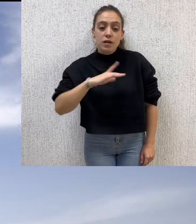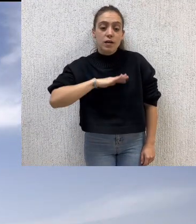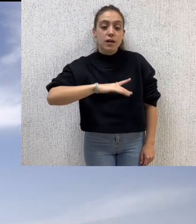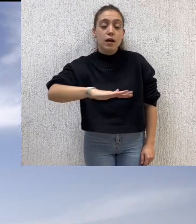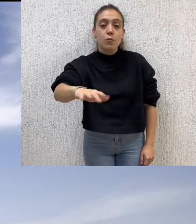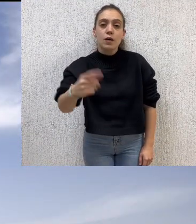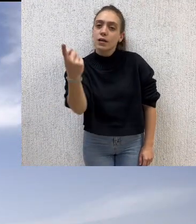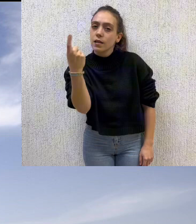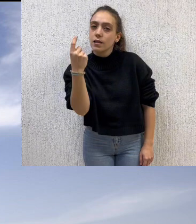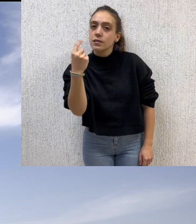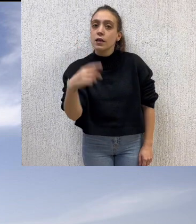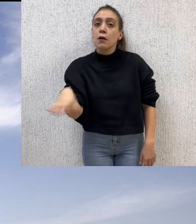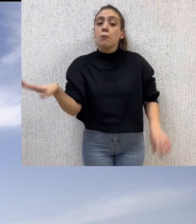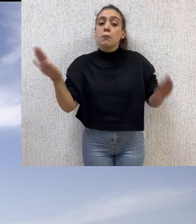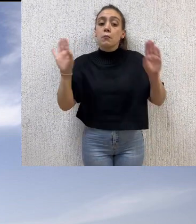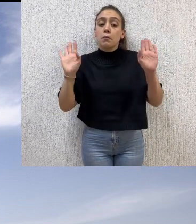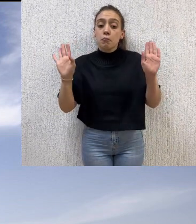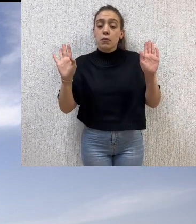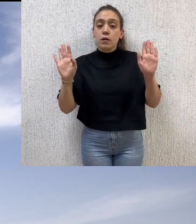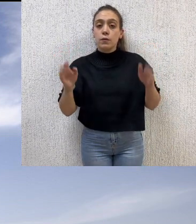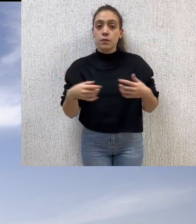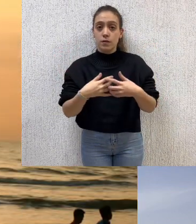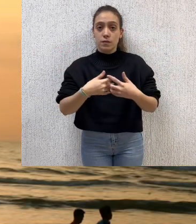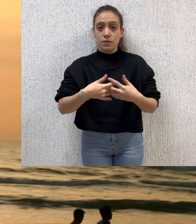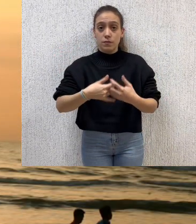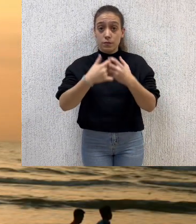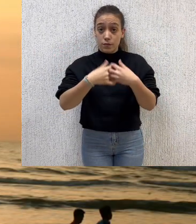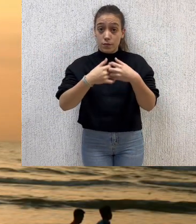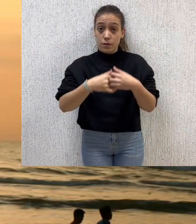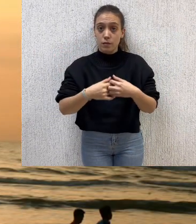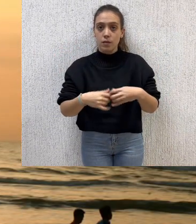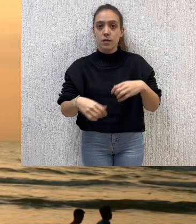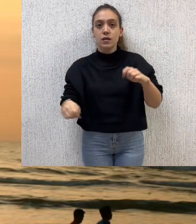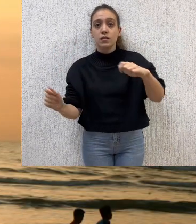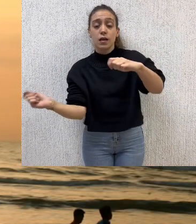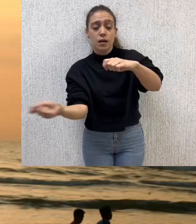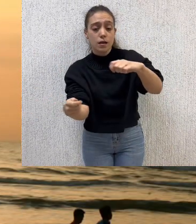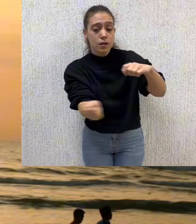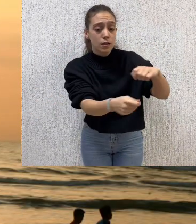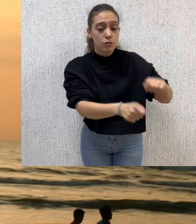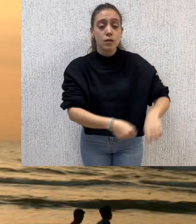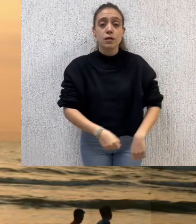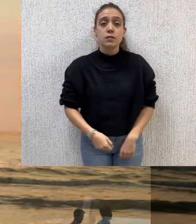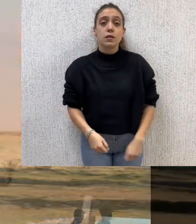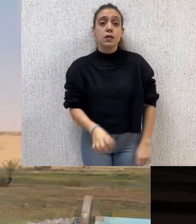To preserve both terrestrial and aquatic ecosystems, it is crucial to regulate water use.